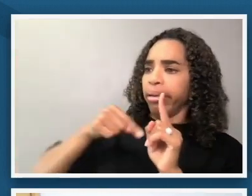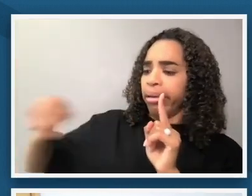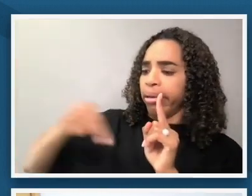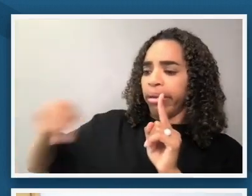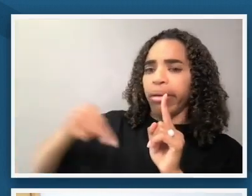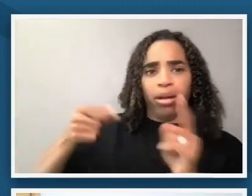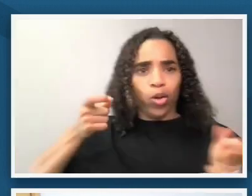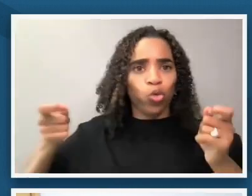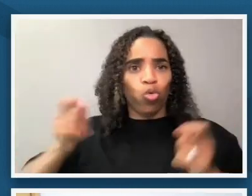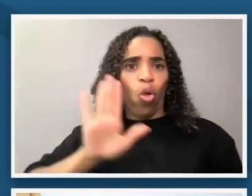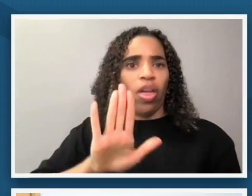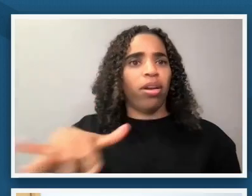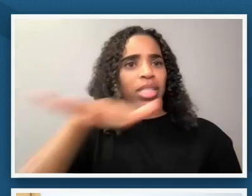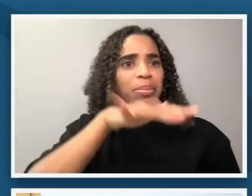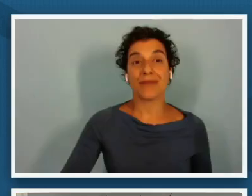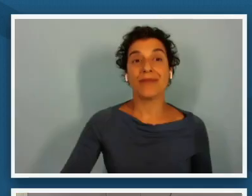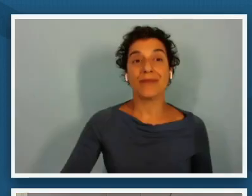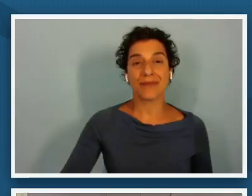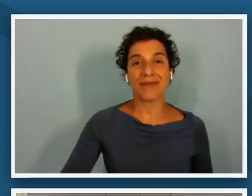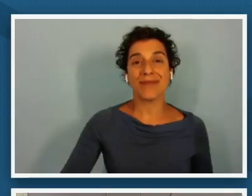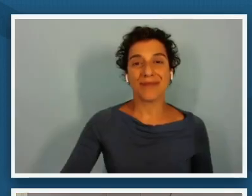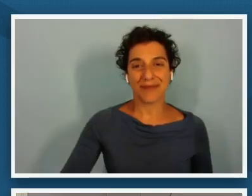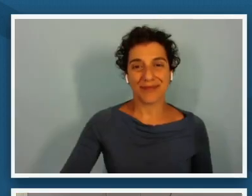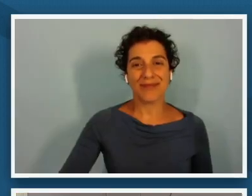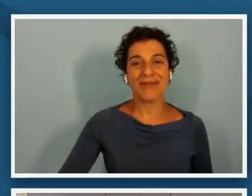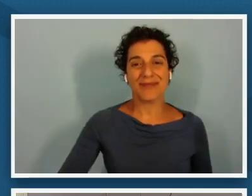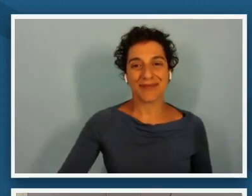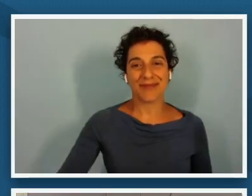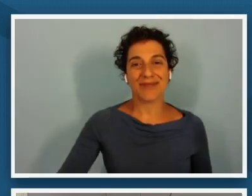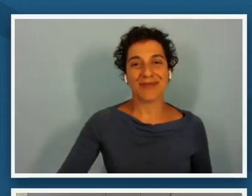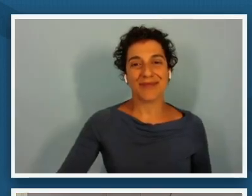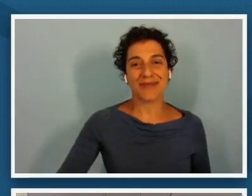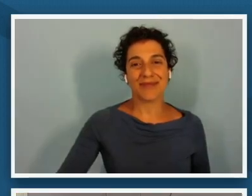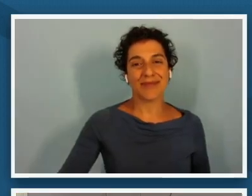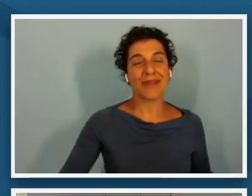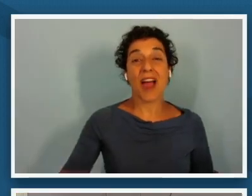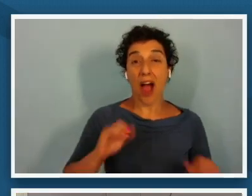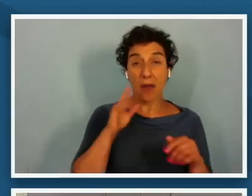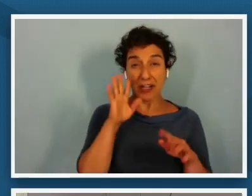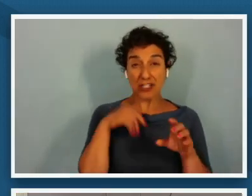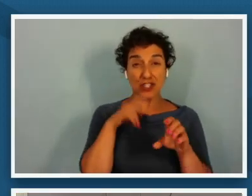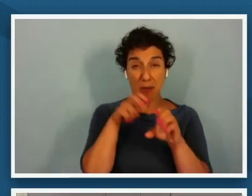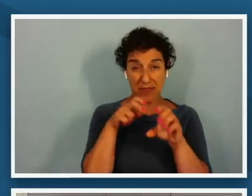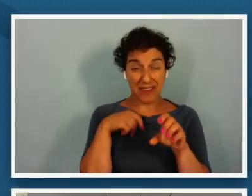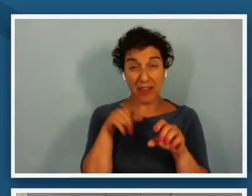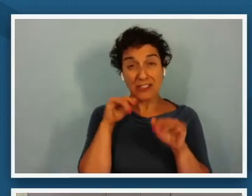yeah kendra i'm going to jump in because there was a great question in the chat